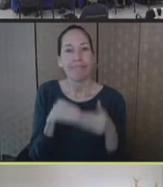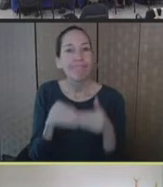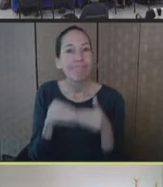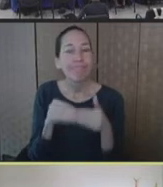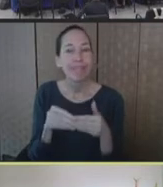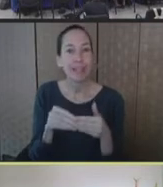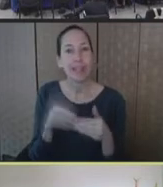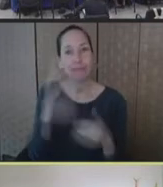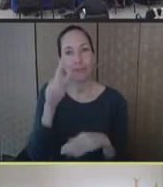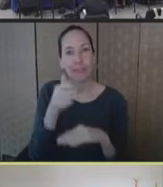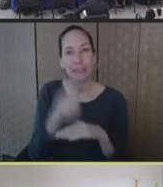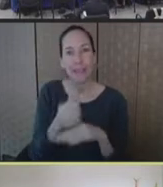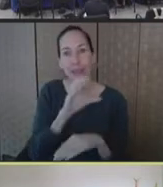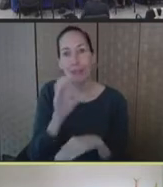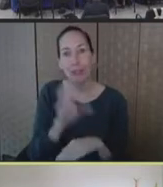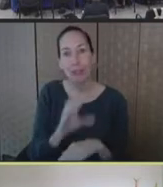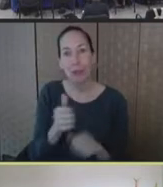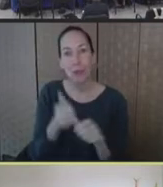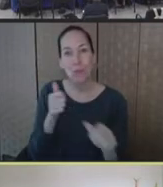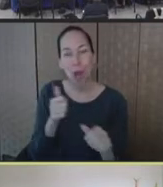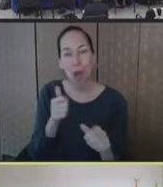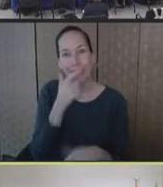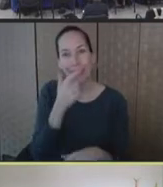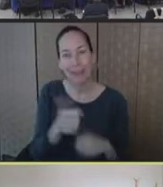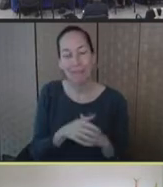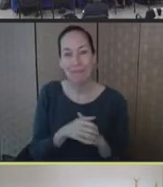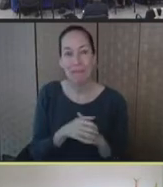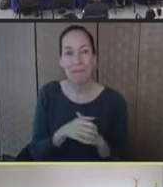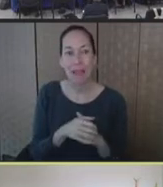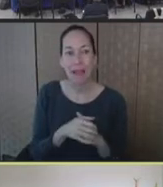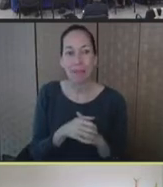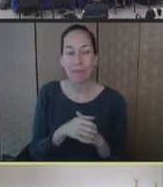I have two background slides, and then I'll move through quickly,